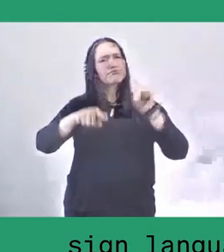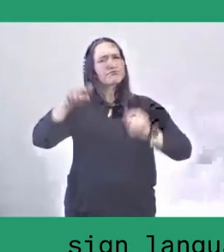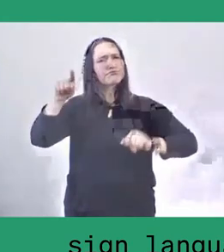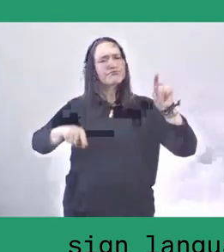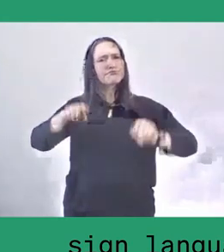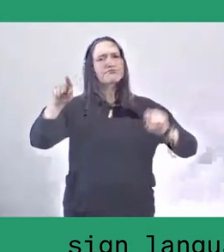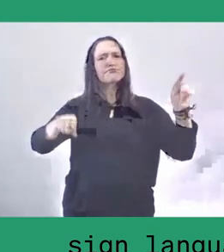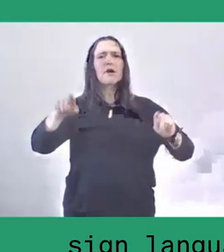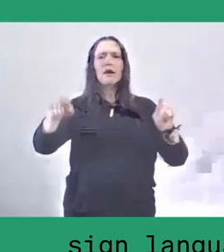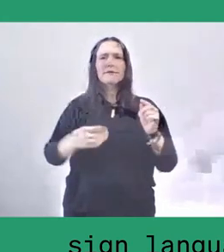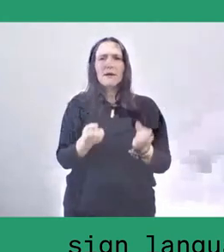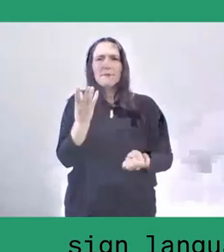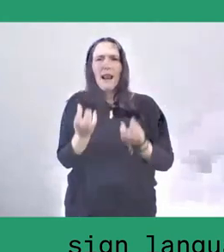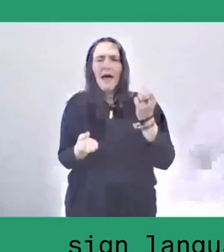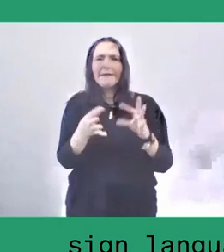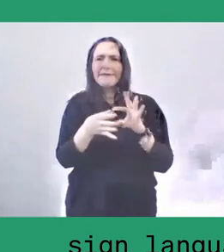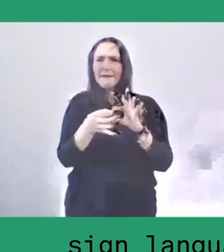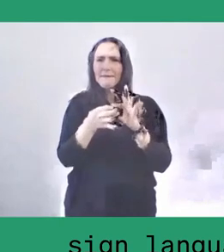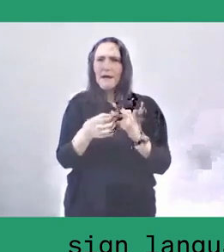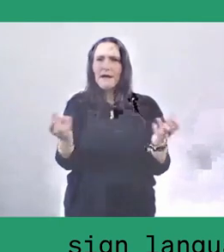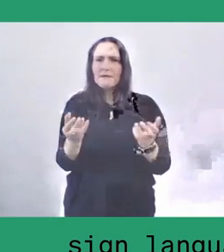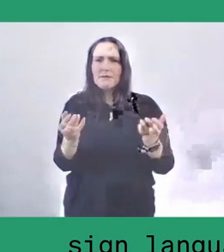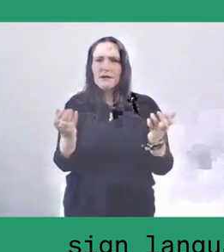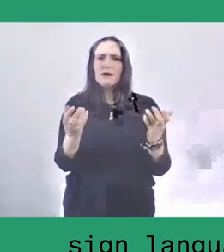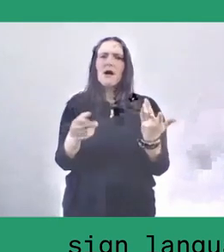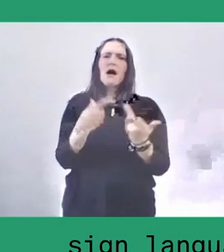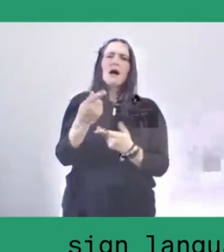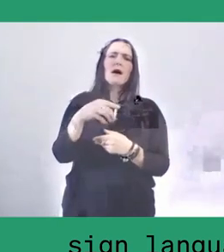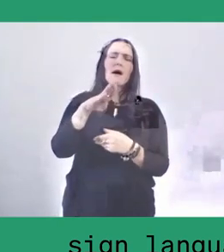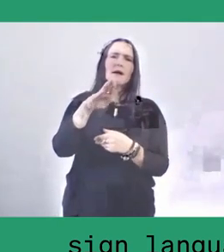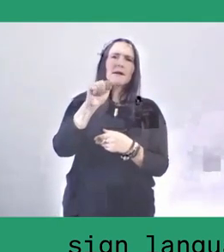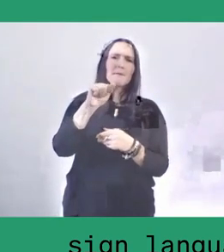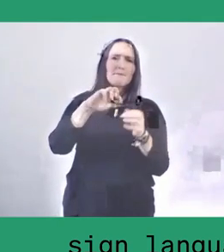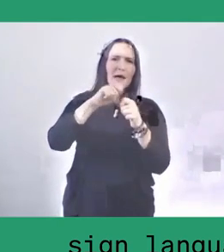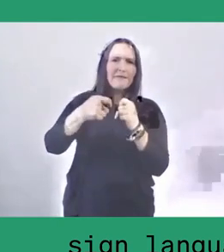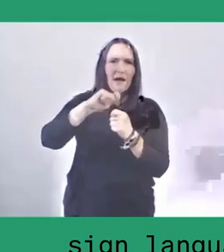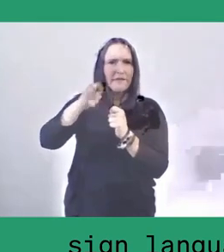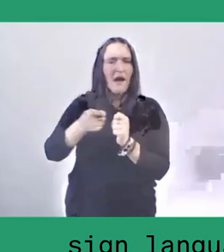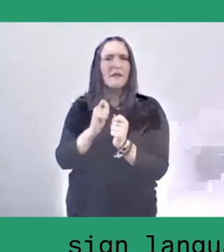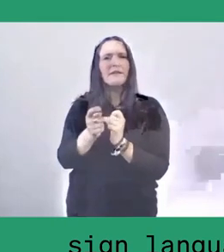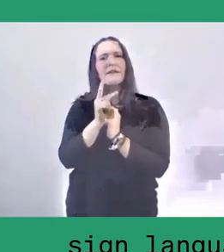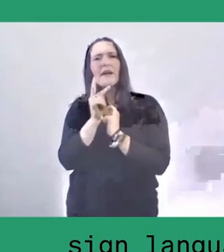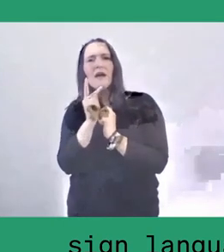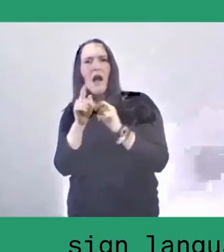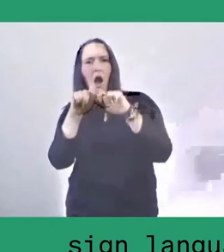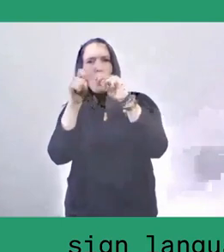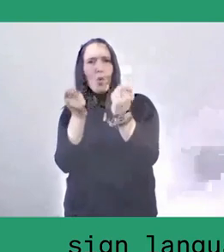such as durian, banana, cacao, and so on. And the name of the Salassae itself